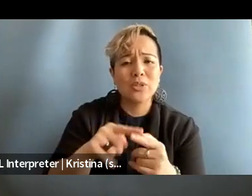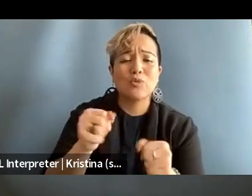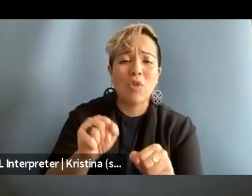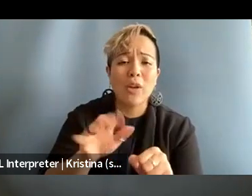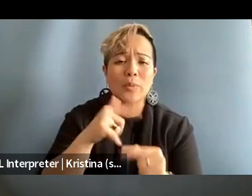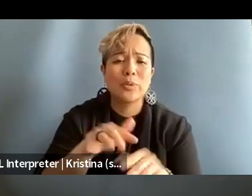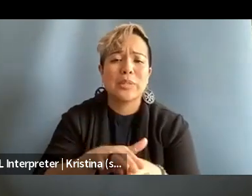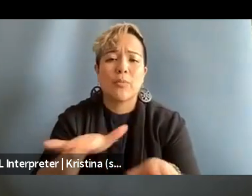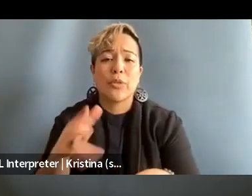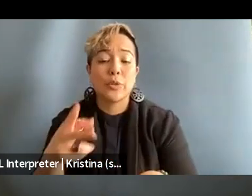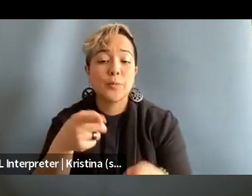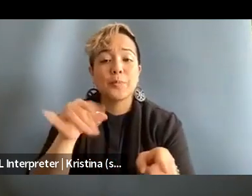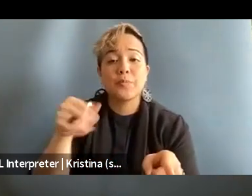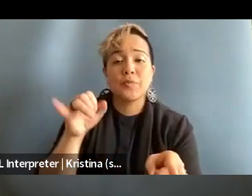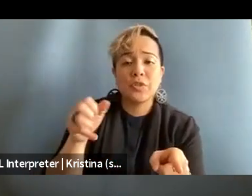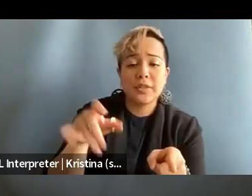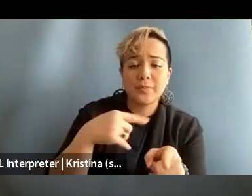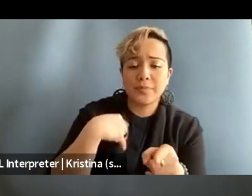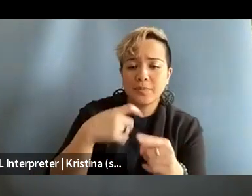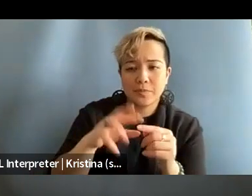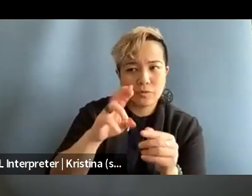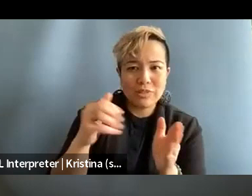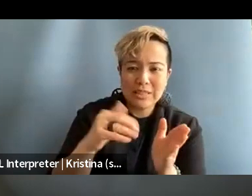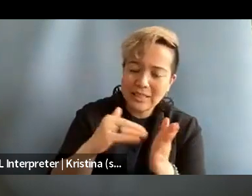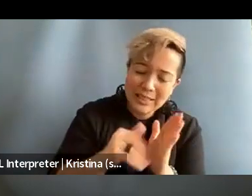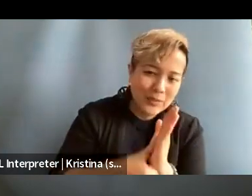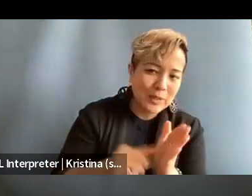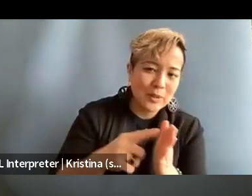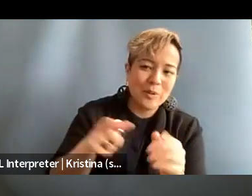This is Jeje, and I just wanna reemphasize everything that Elisa just just said.